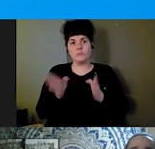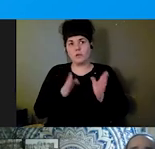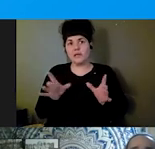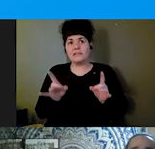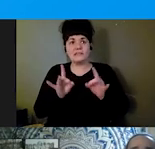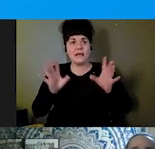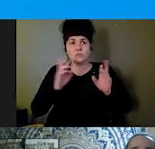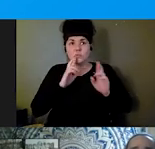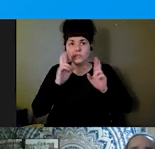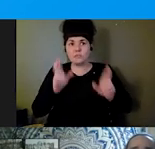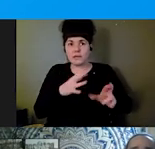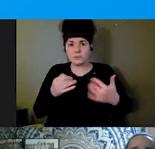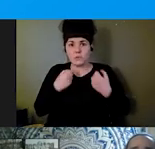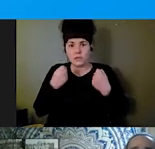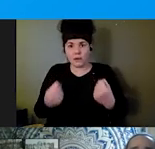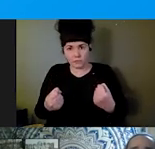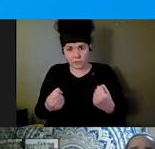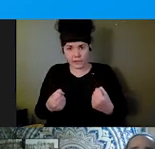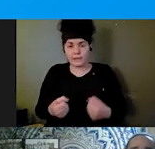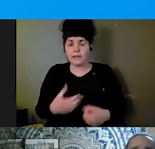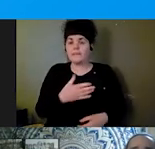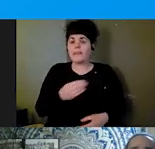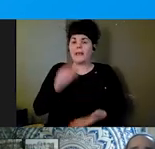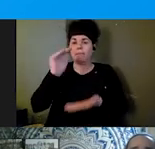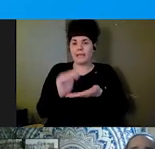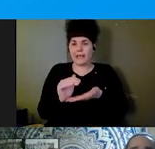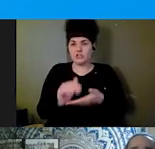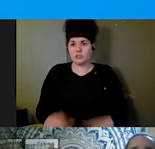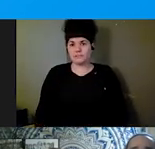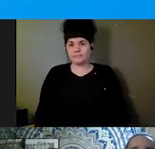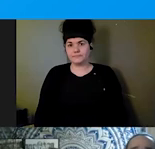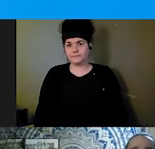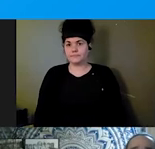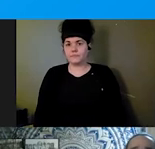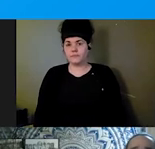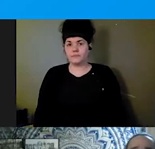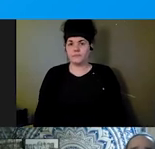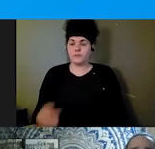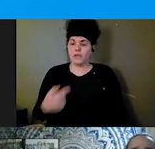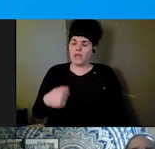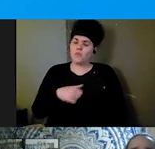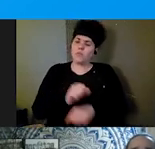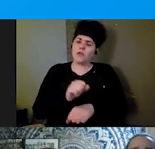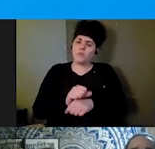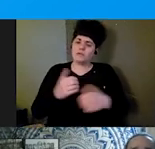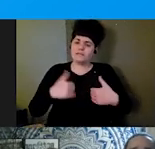and disaster mitigation. And we work to equip communities with skills based in equity, tools, resources,